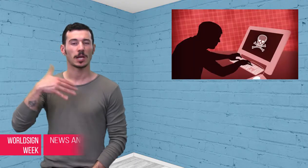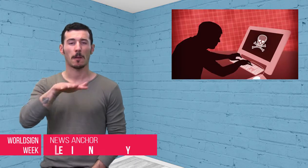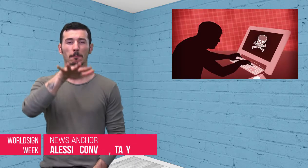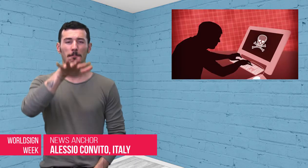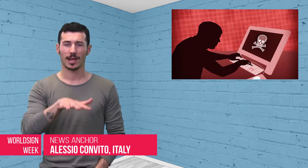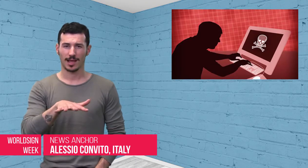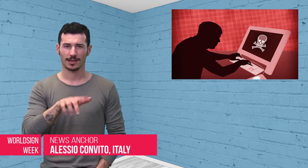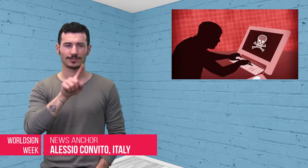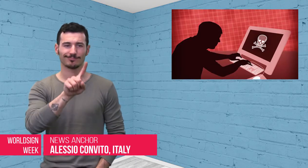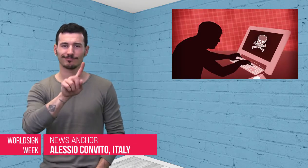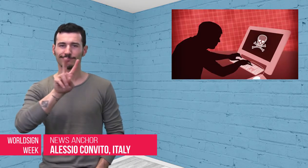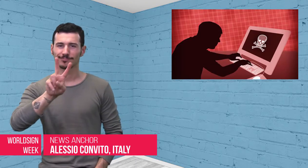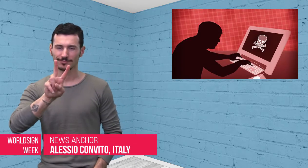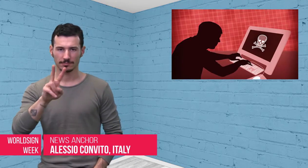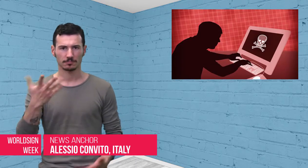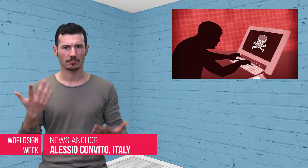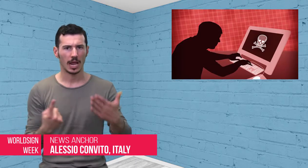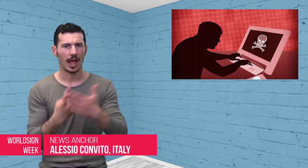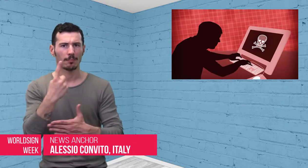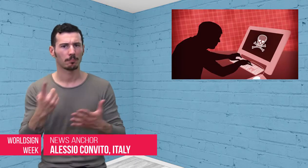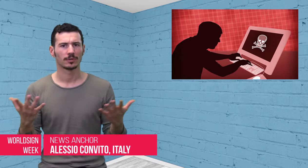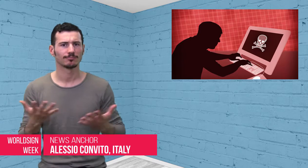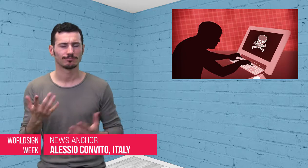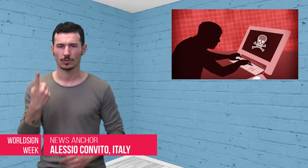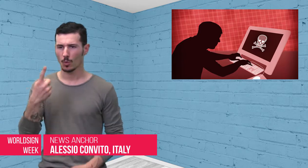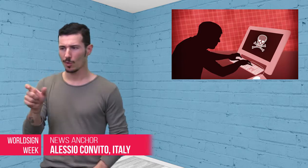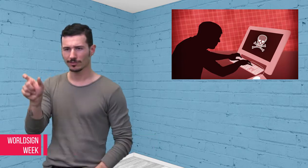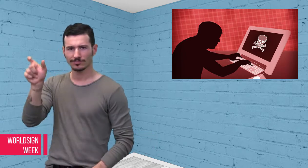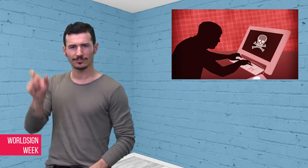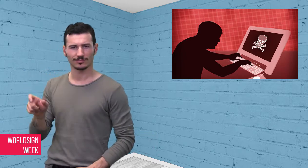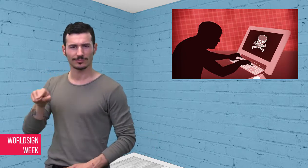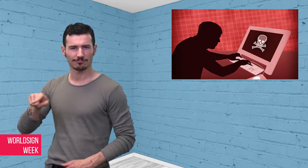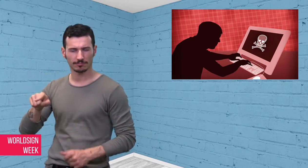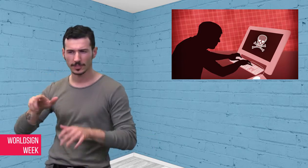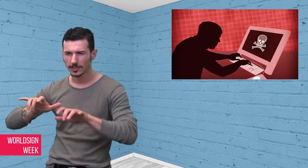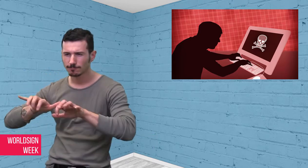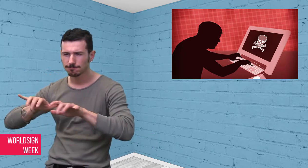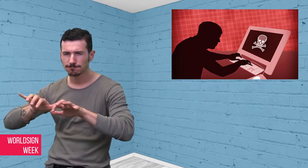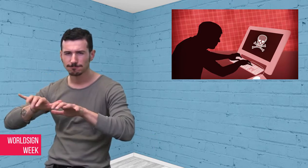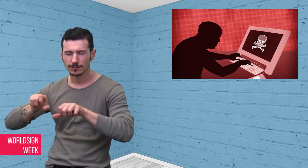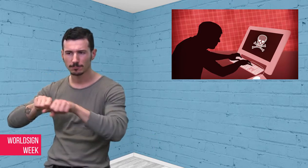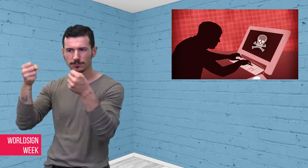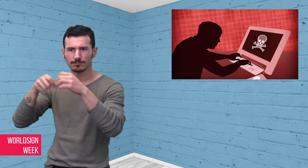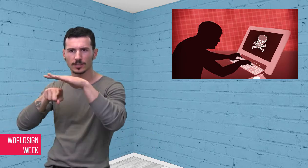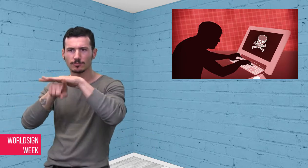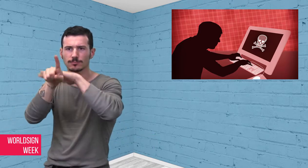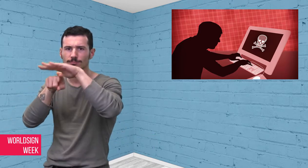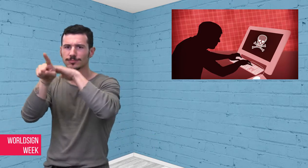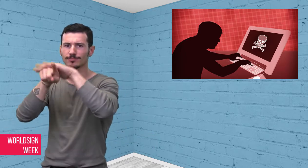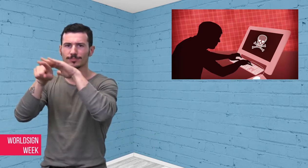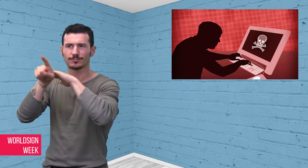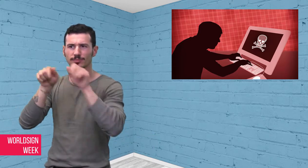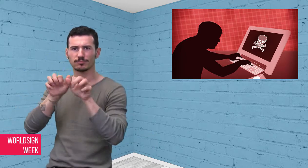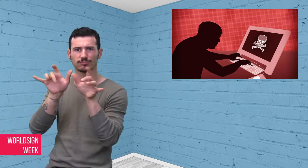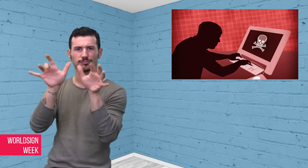Alessio: On May 12, a massive cyberattack infected thousands of